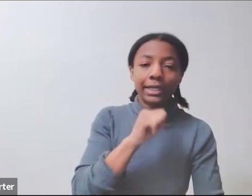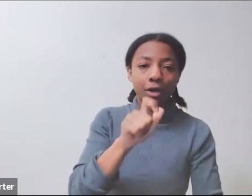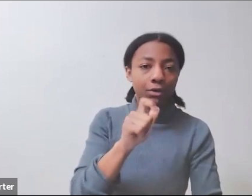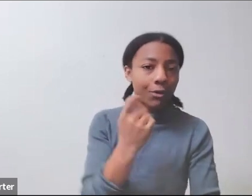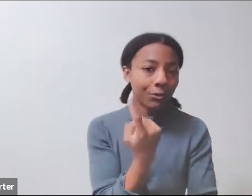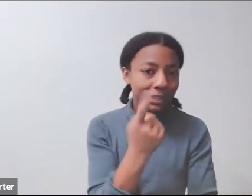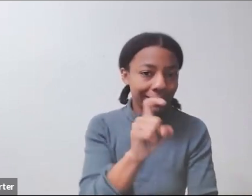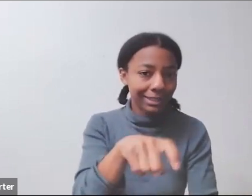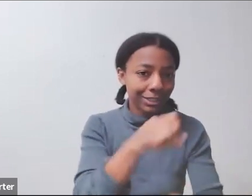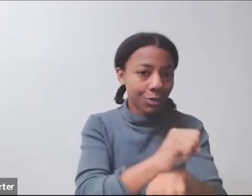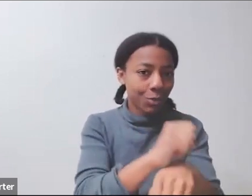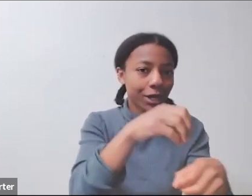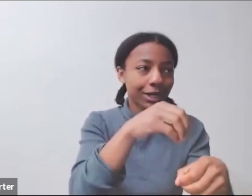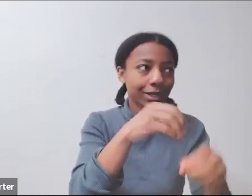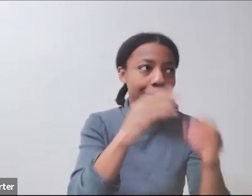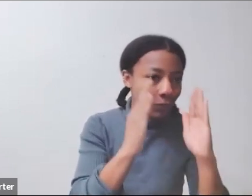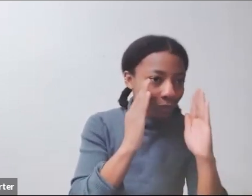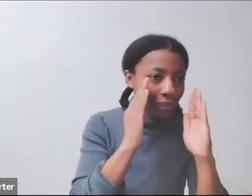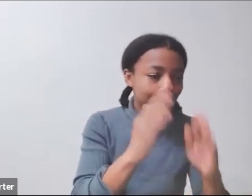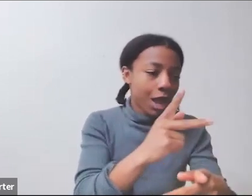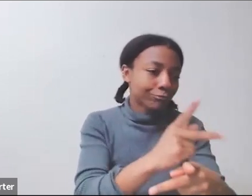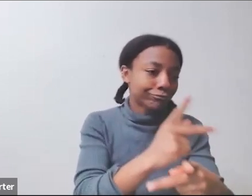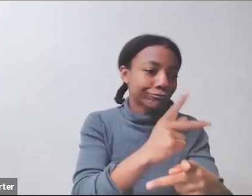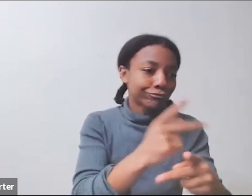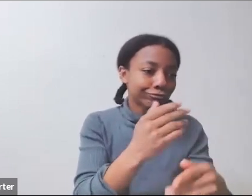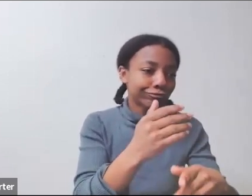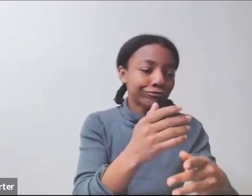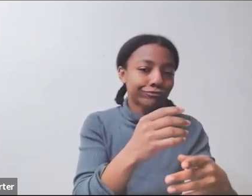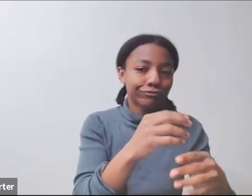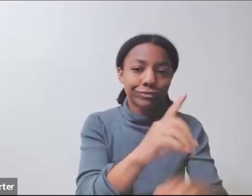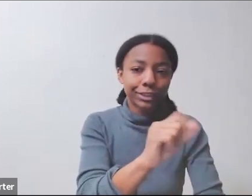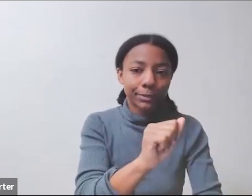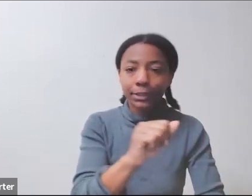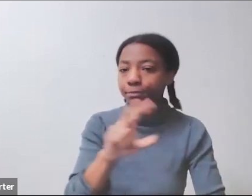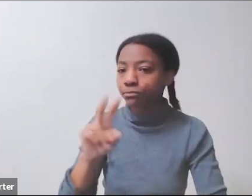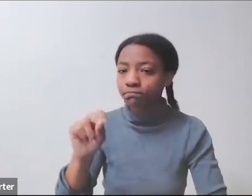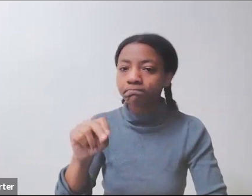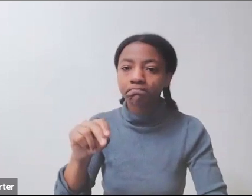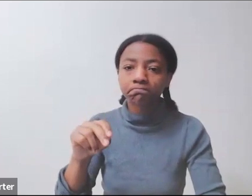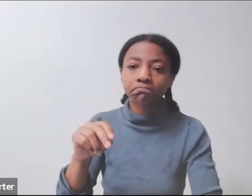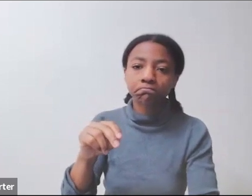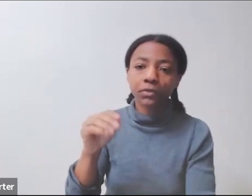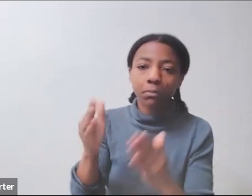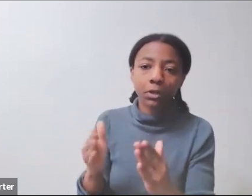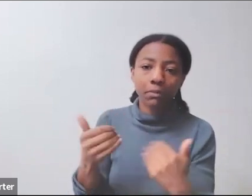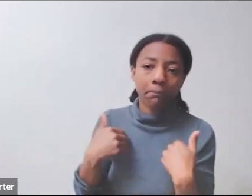I think that you all are really fantastic resources for us. There are a million different reasons we should be hiring you.